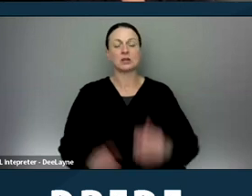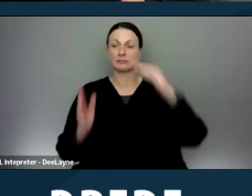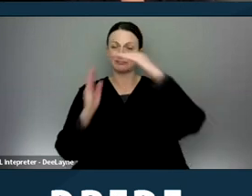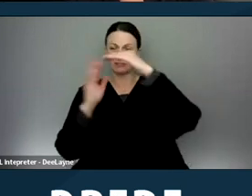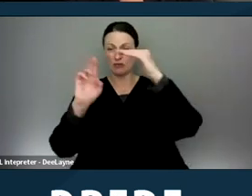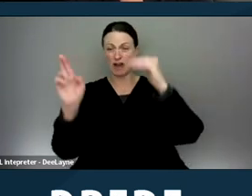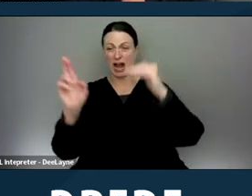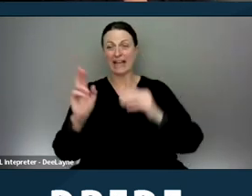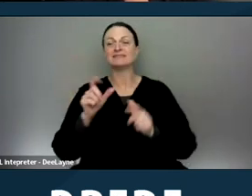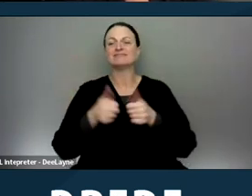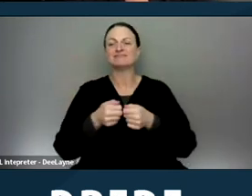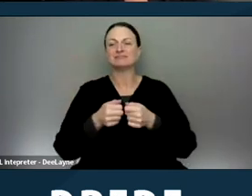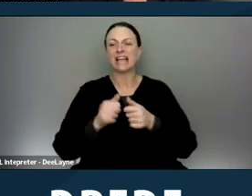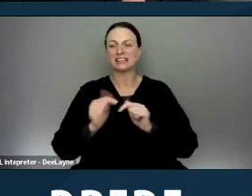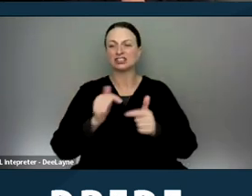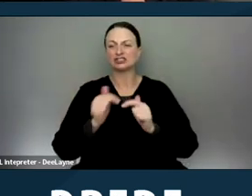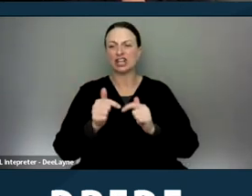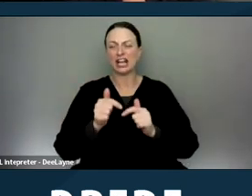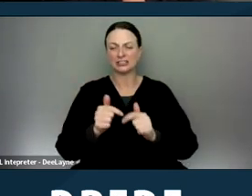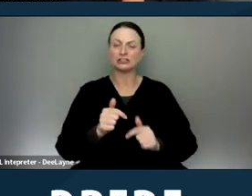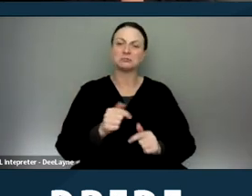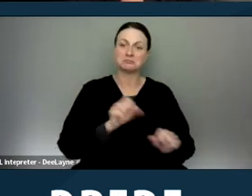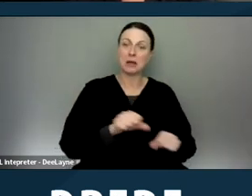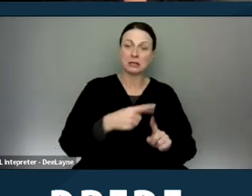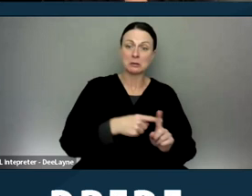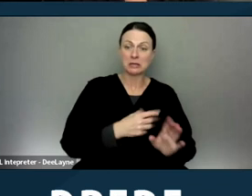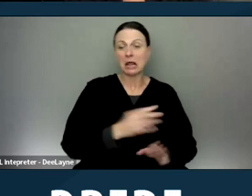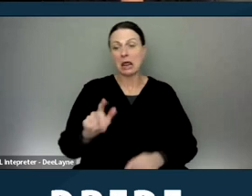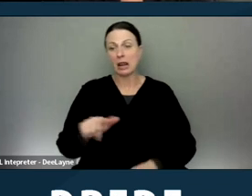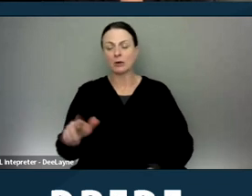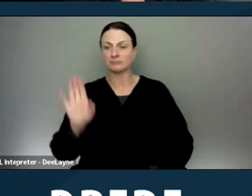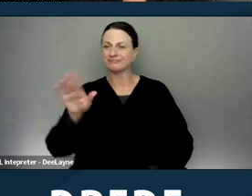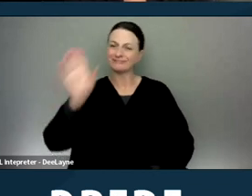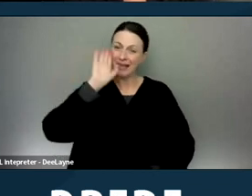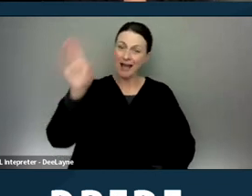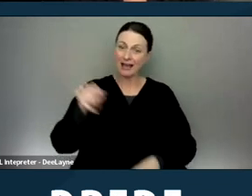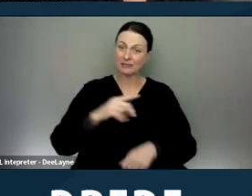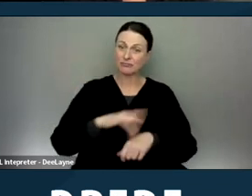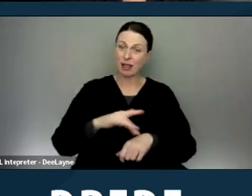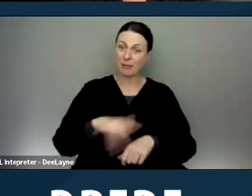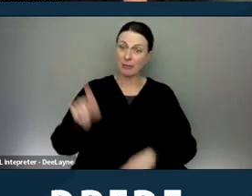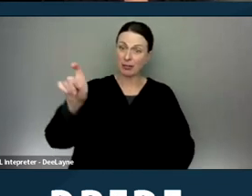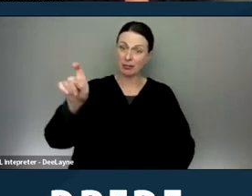between a prospective tenant and a landlord. He asks, "Hi, is this one bedroom still available?"